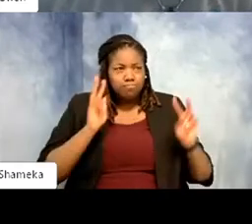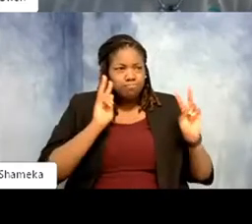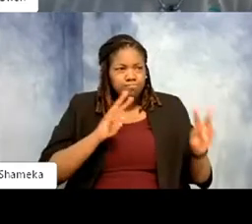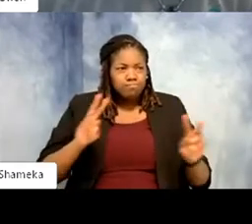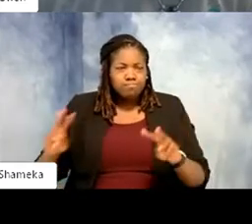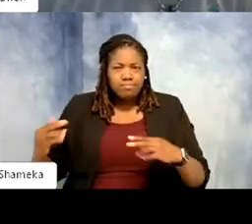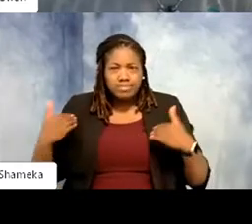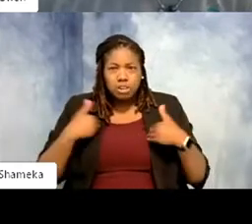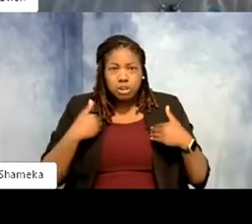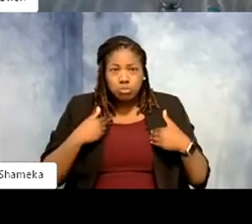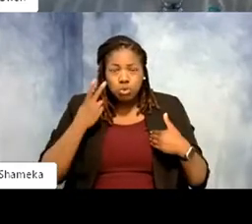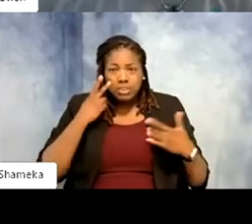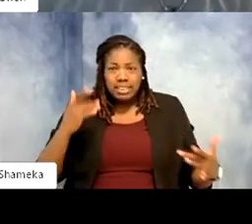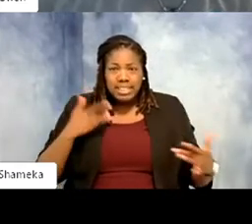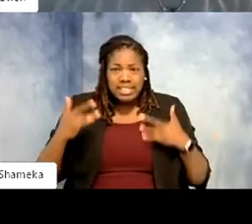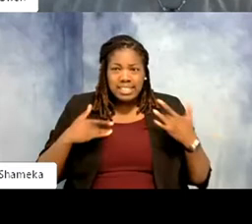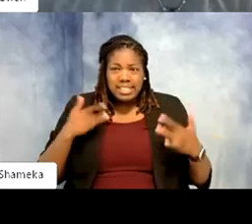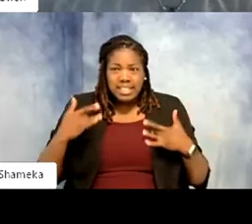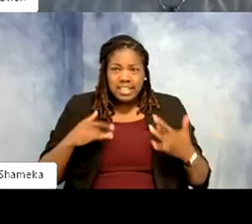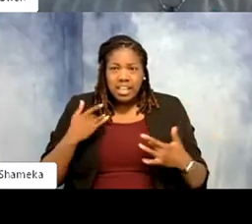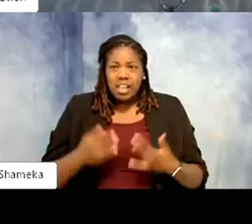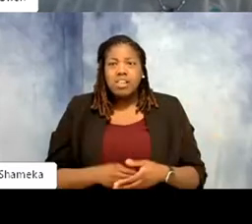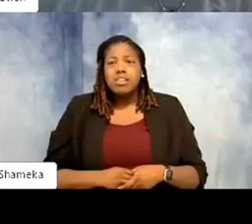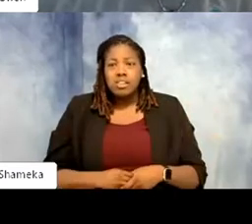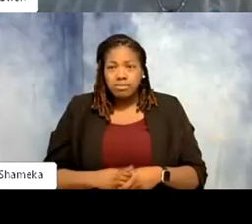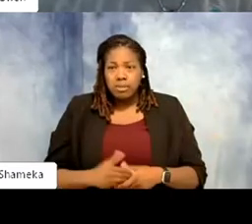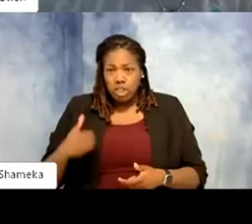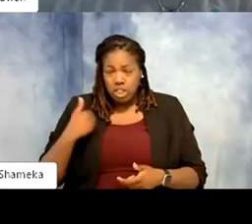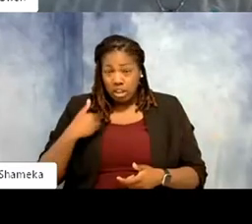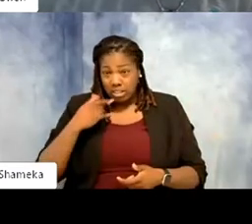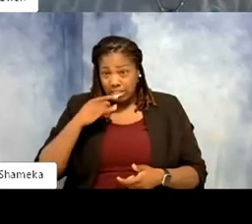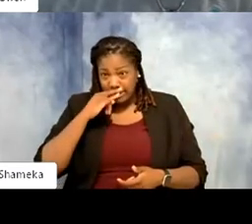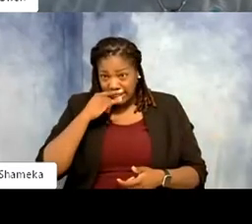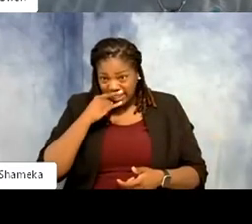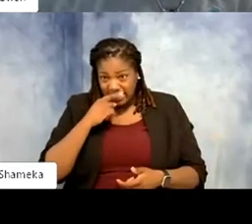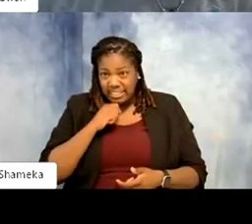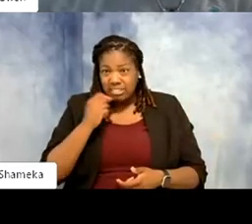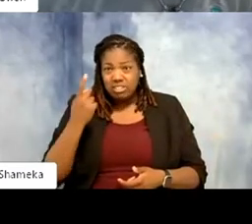see animals that you love to see. But as a kid, and not realizing that these animals were just